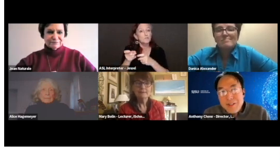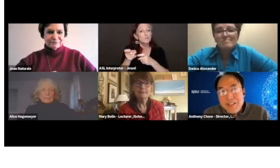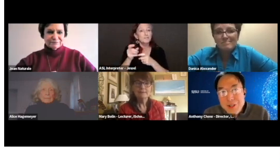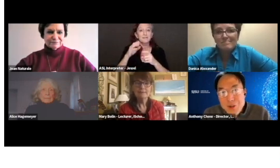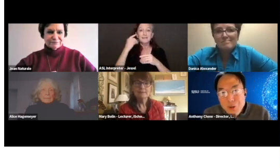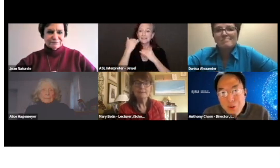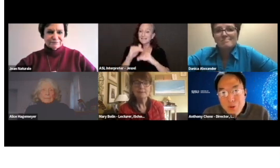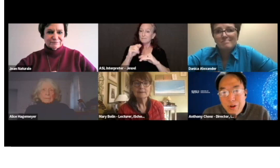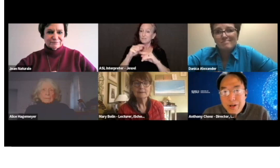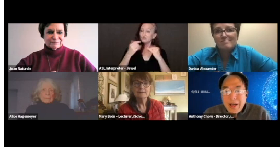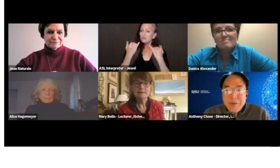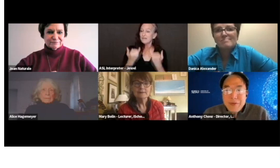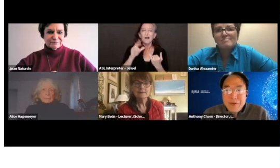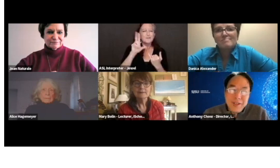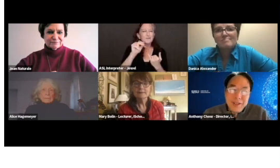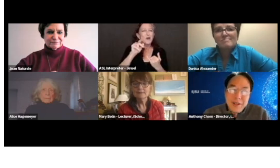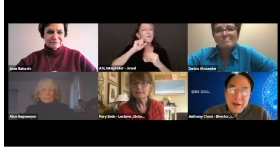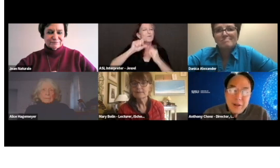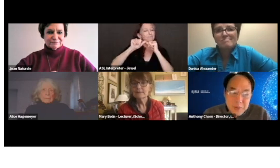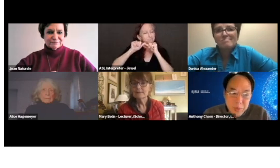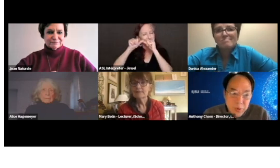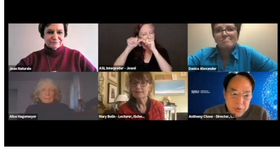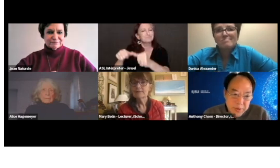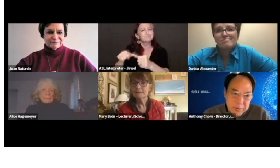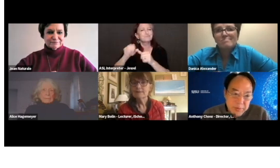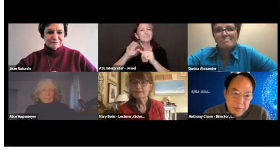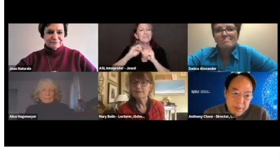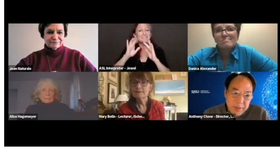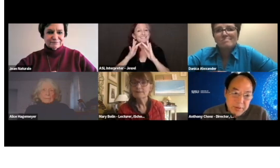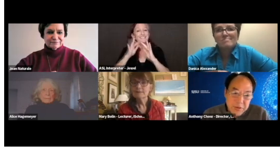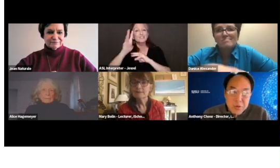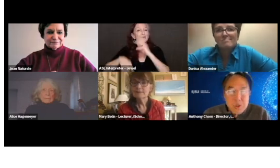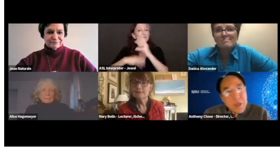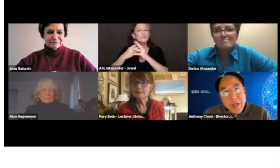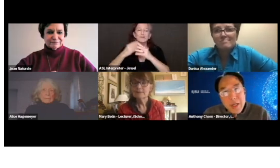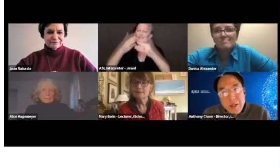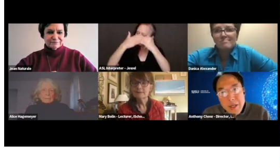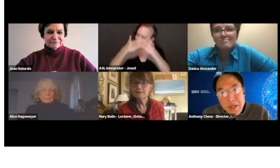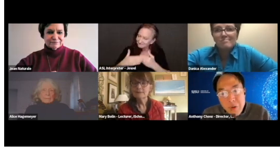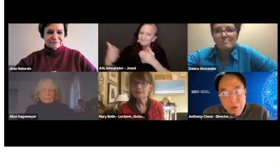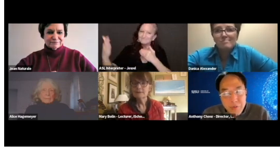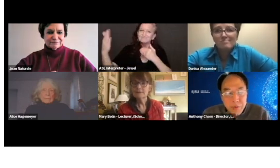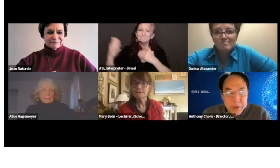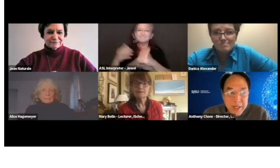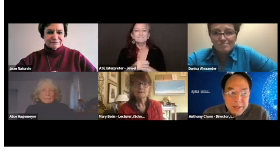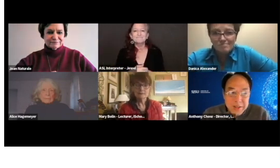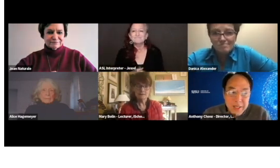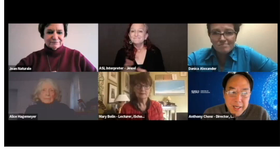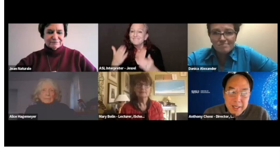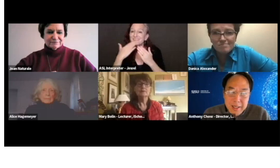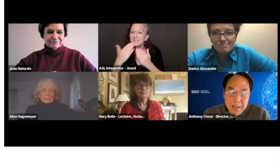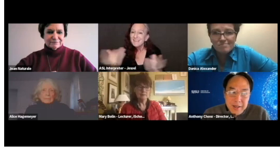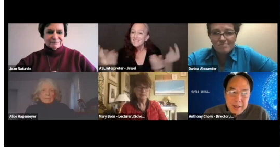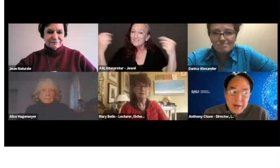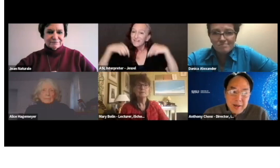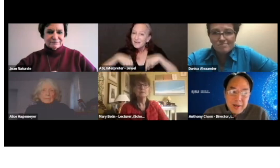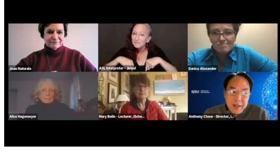in the digital world long after the symposium. So, I just want to thank again everyone for attending today.